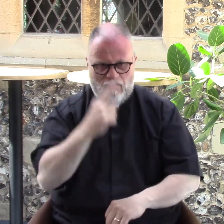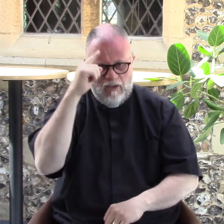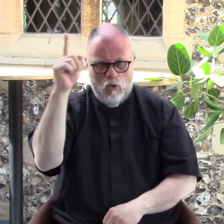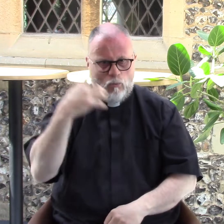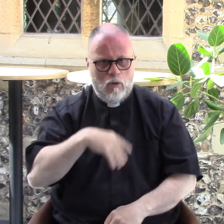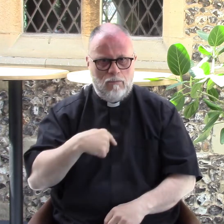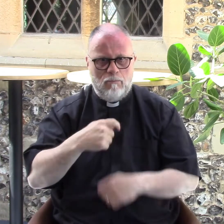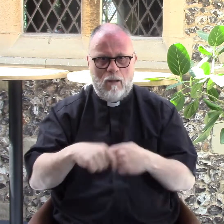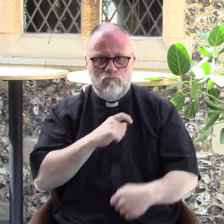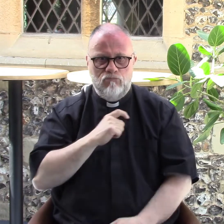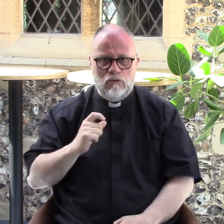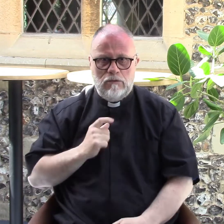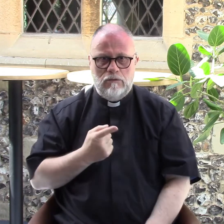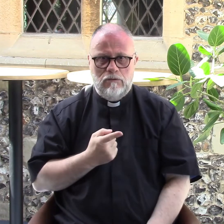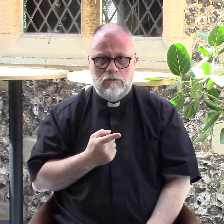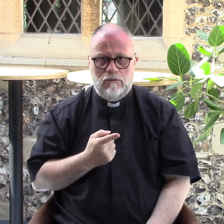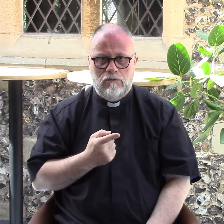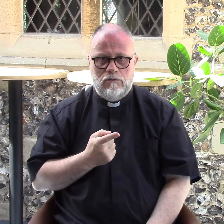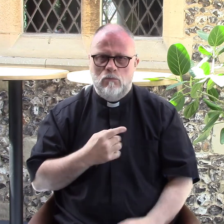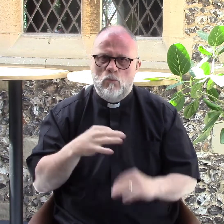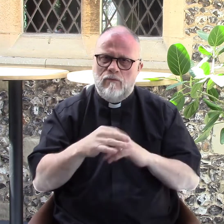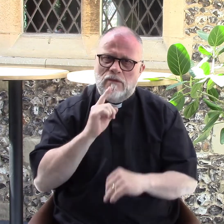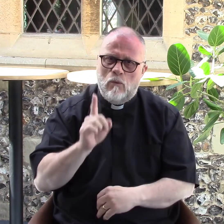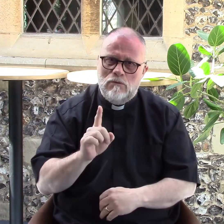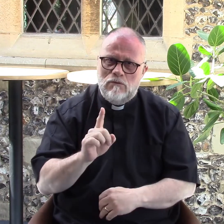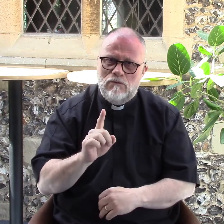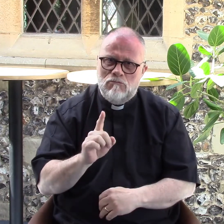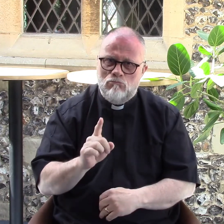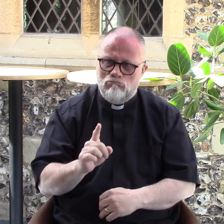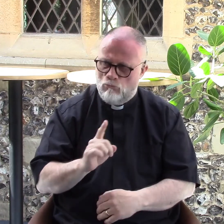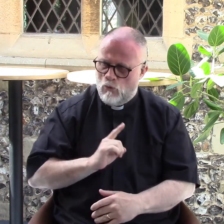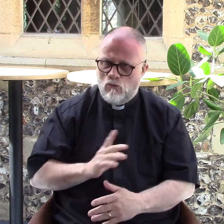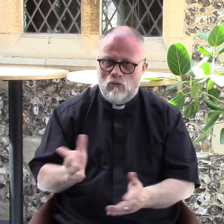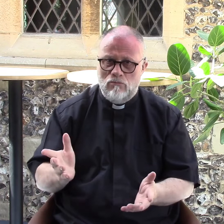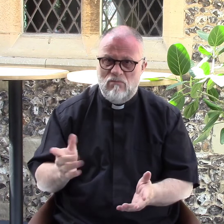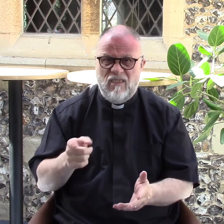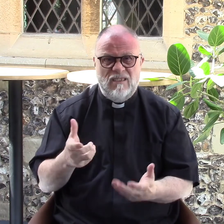and I told my wife I felt God was telling me to become a priest. She said "why not?"